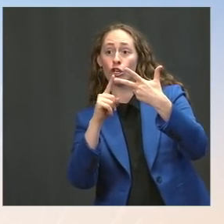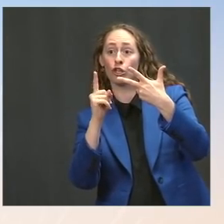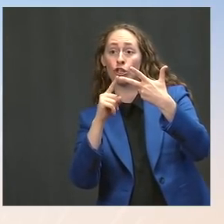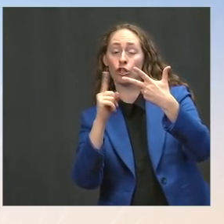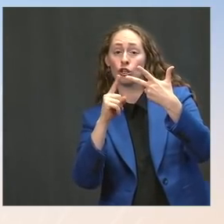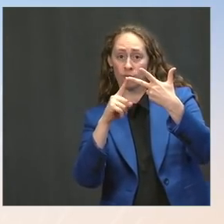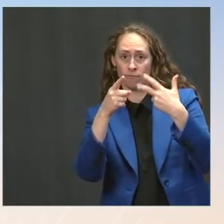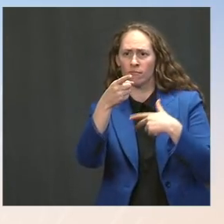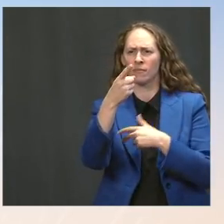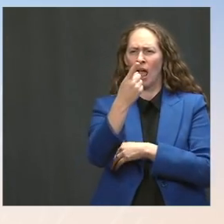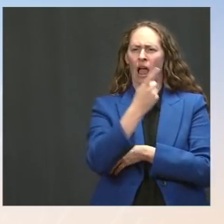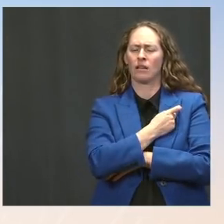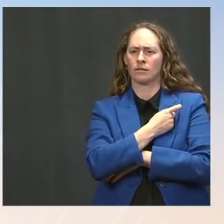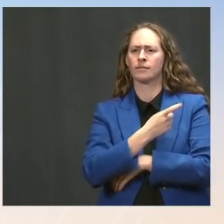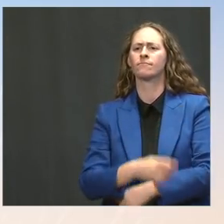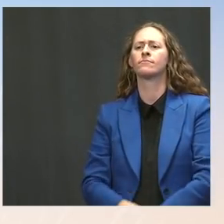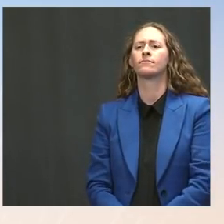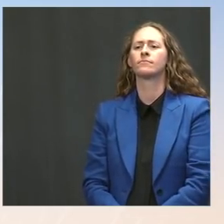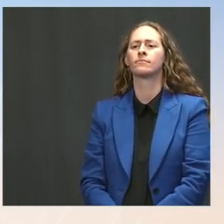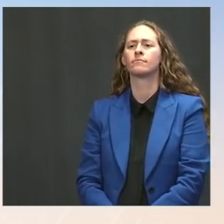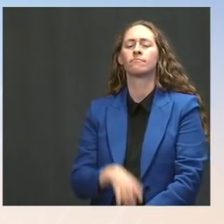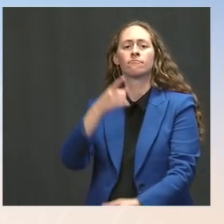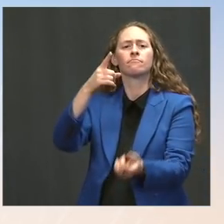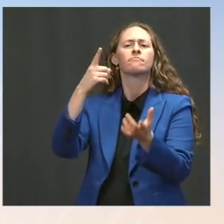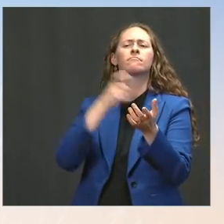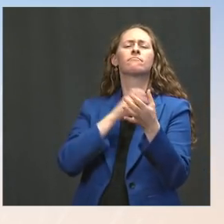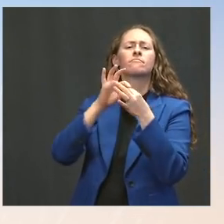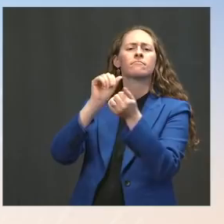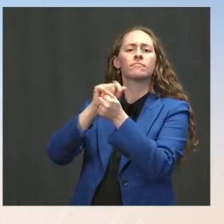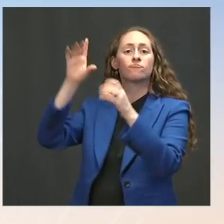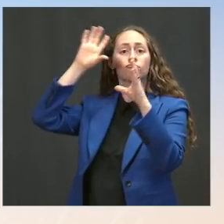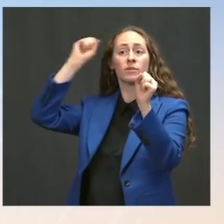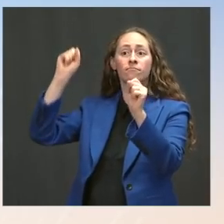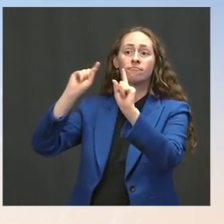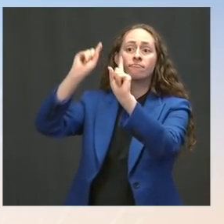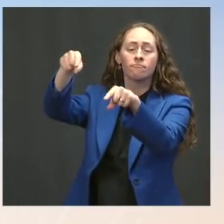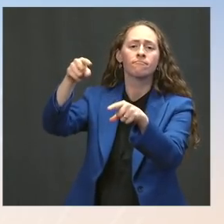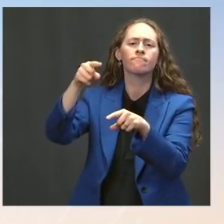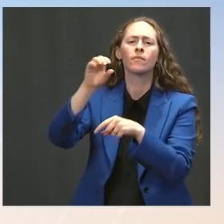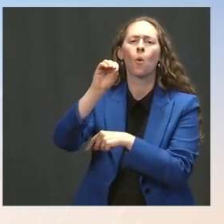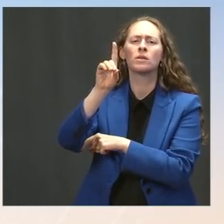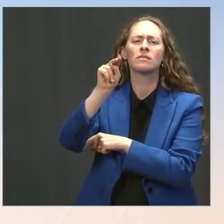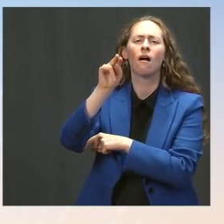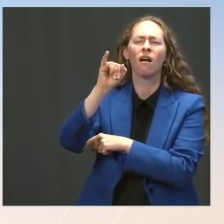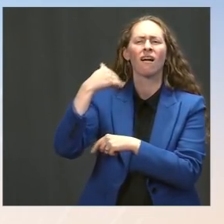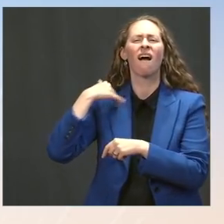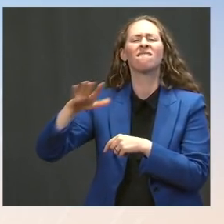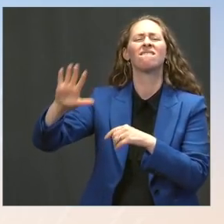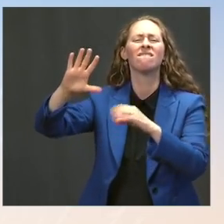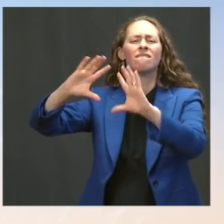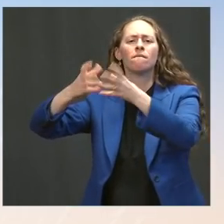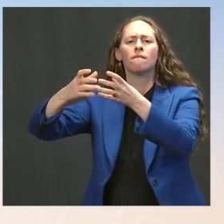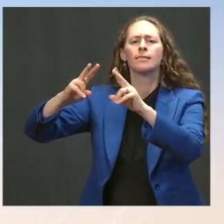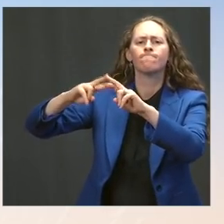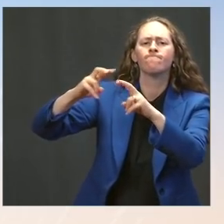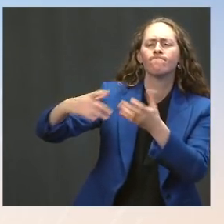to see the Director of National Intelligence -- first woman to lead the intelligence community in history, I'll just note -- yes, I think the President --